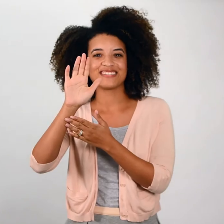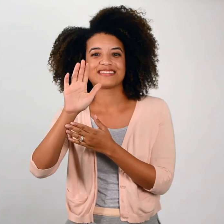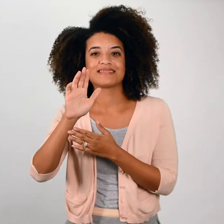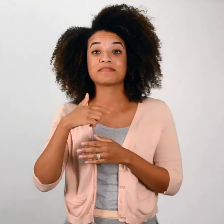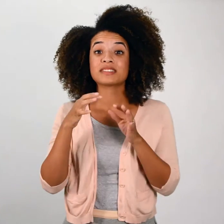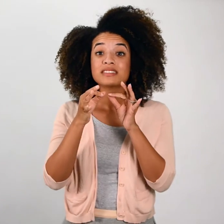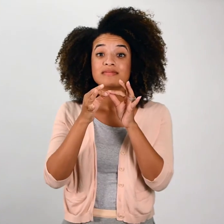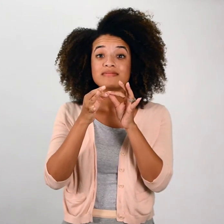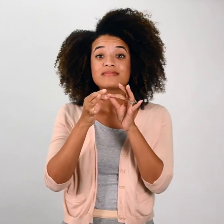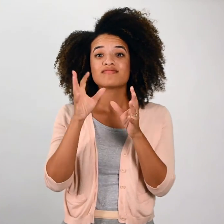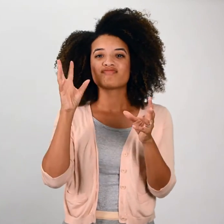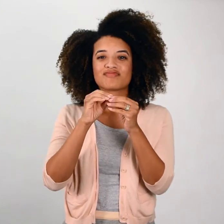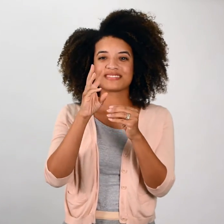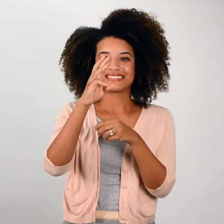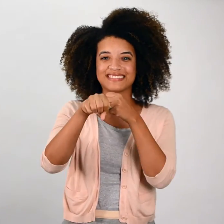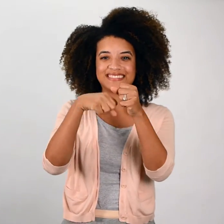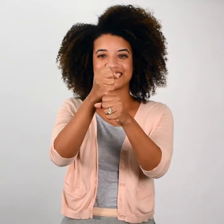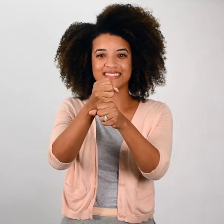I have been interpreting for six years now.